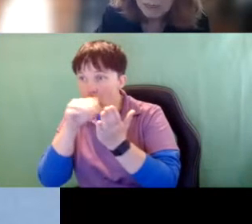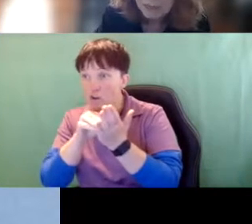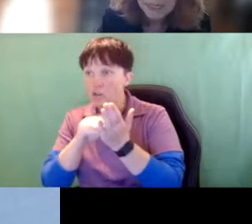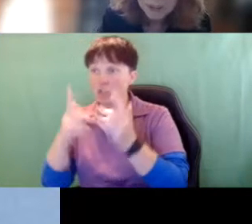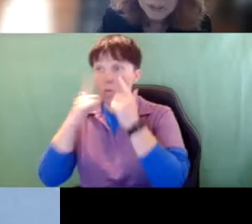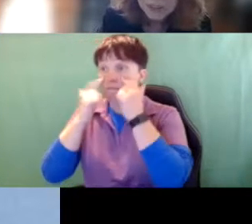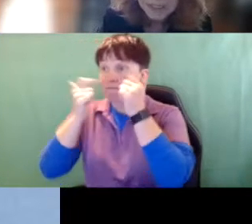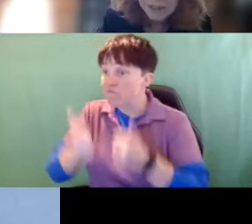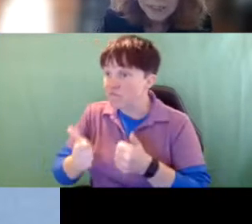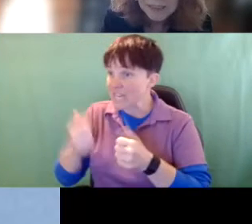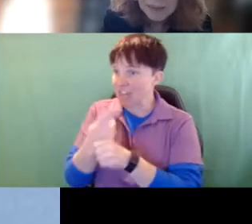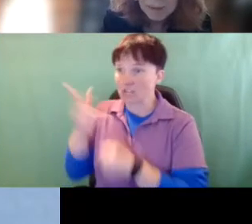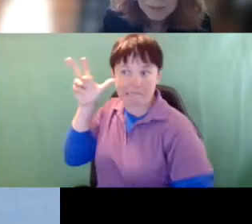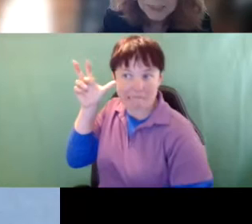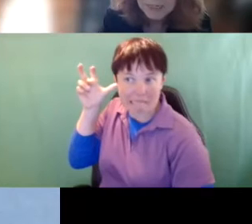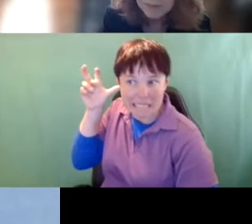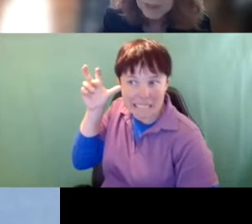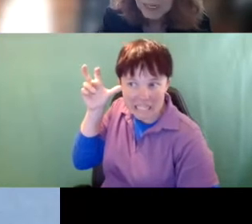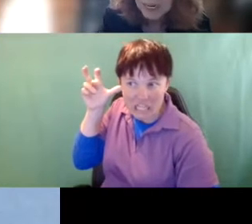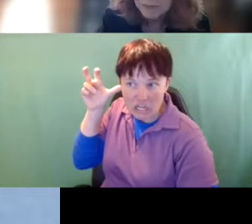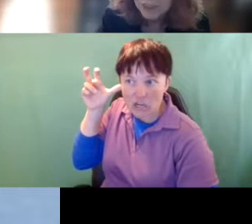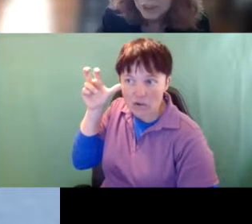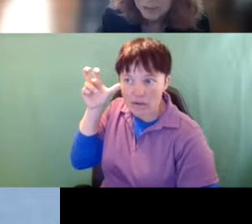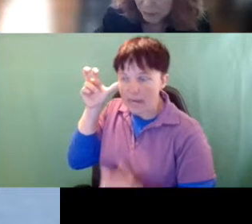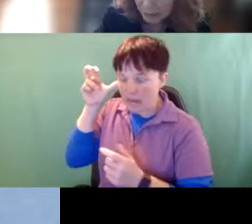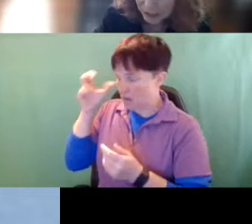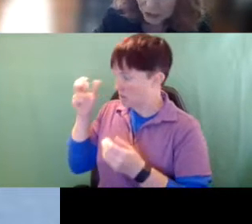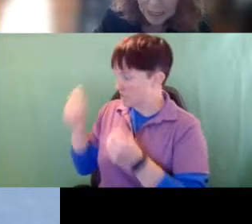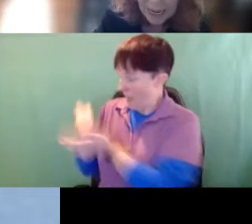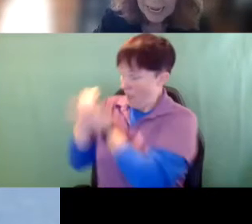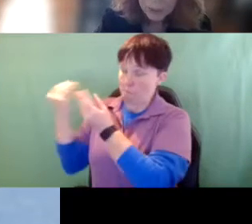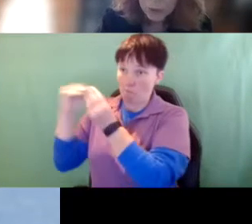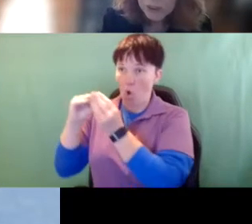loss. They use their hearing to compensate for the lack of visual information, and it